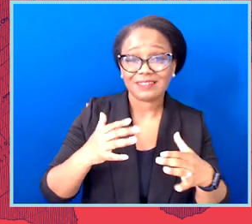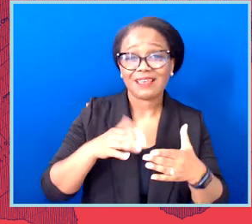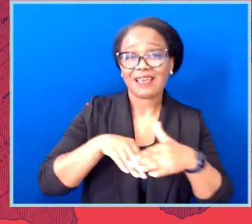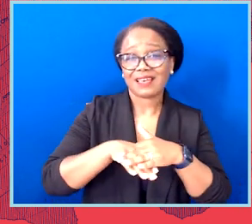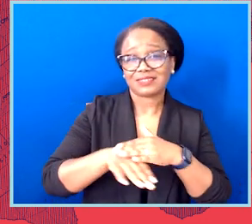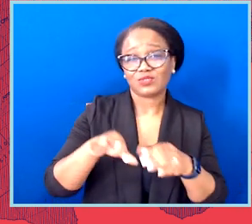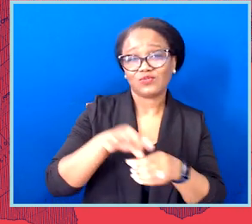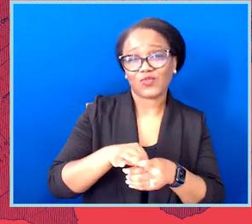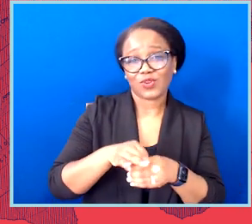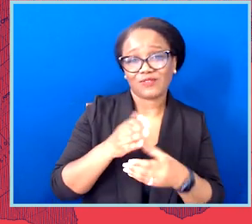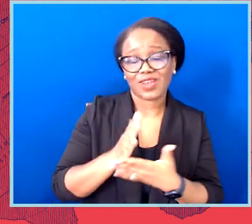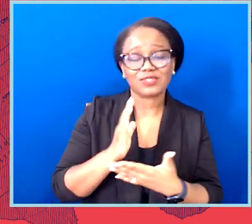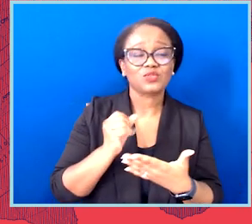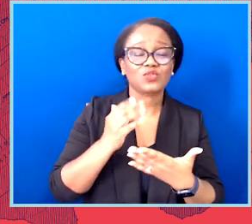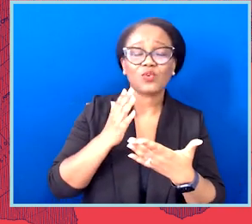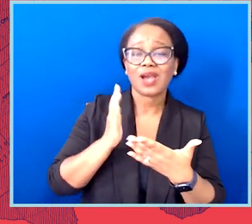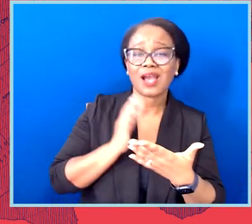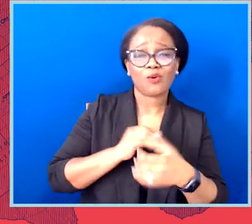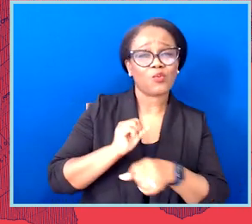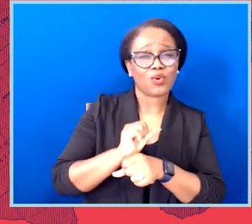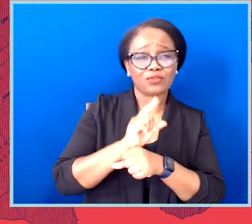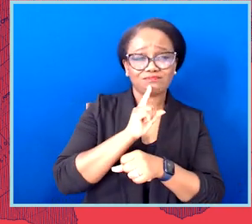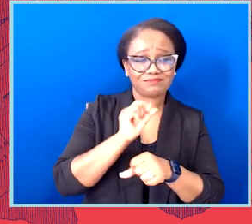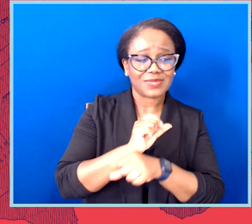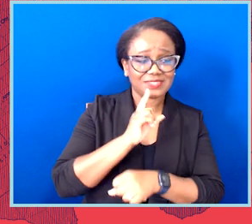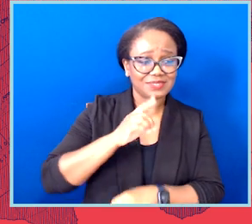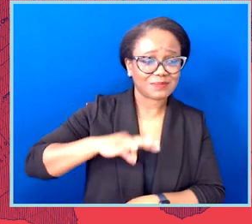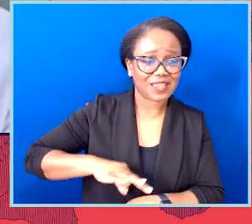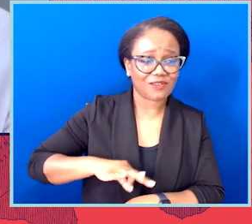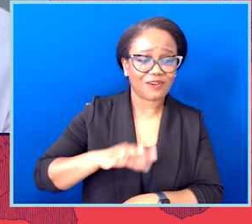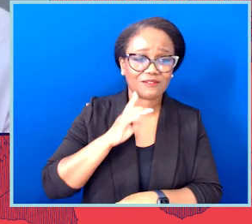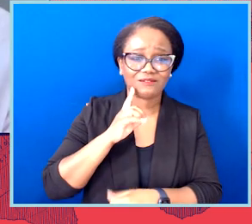So, the work that we're doing across the board is really paying off at every level. Oh my gosh.